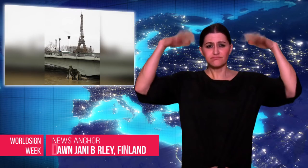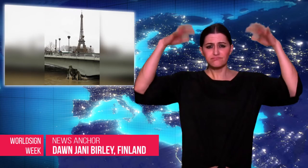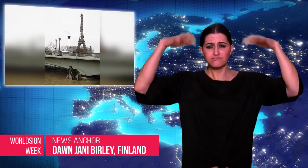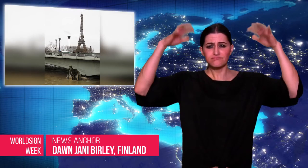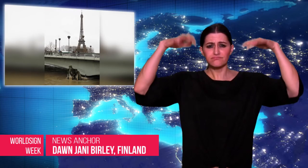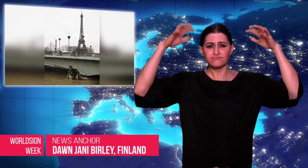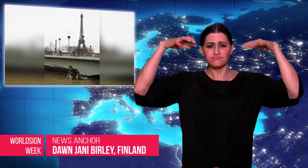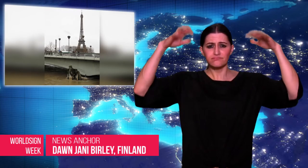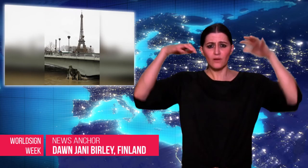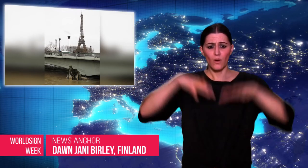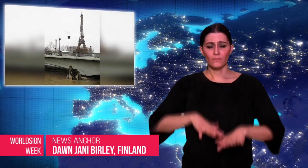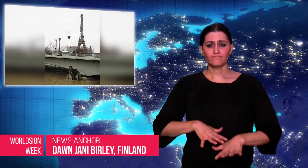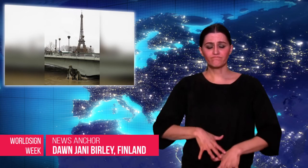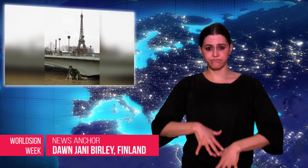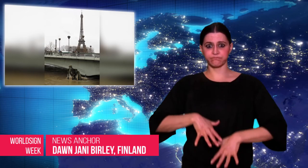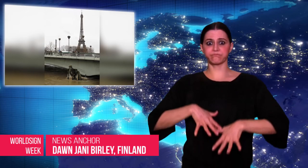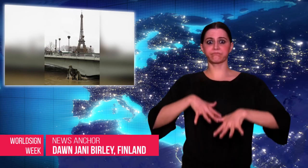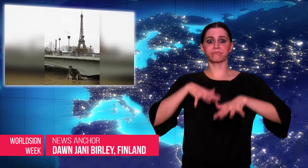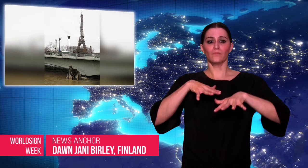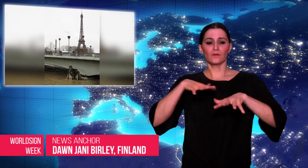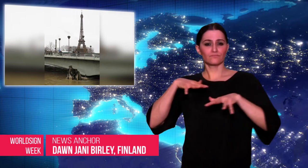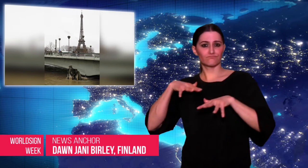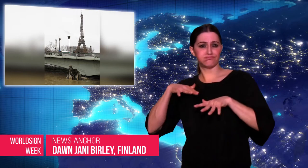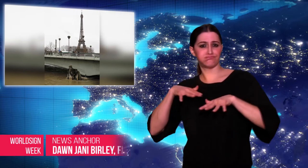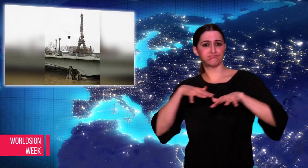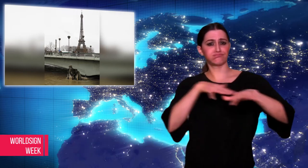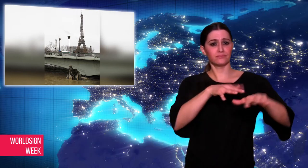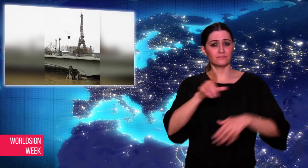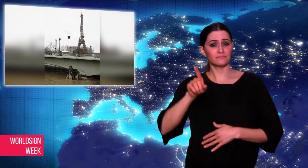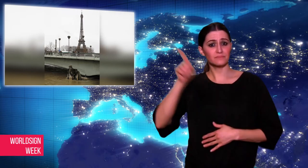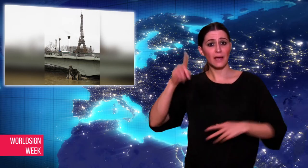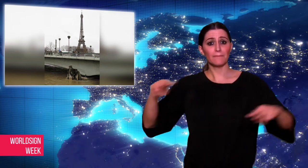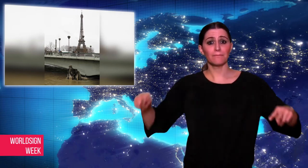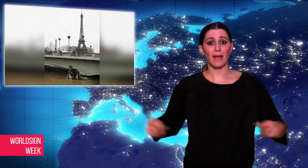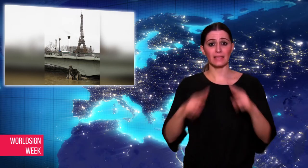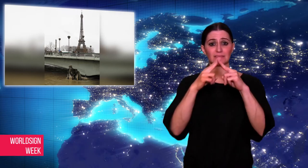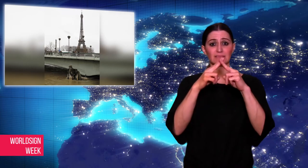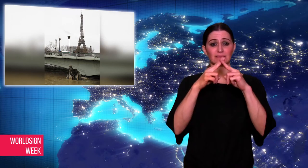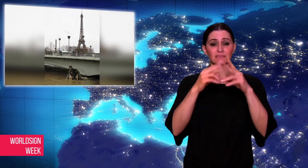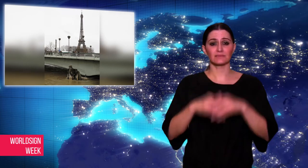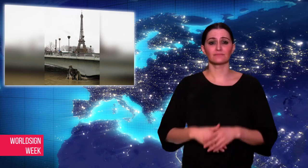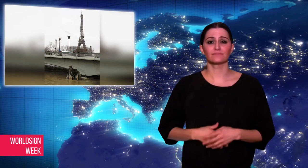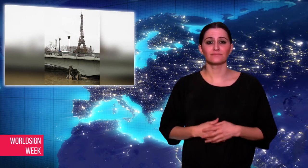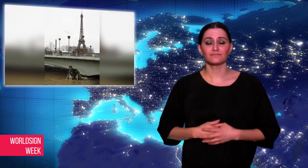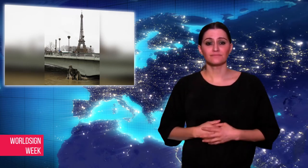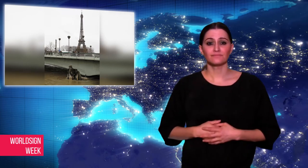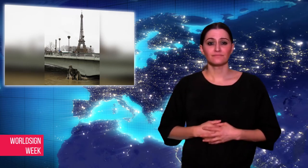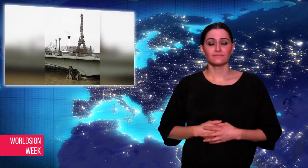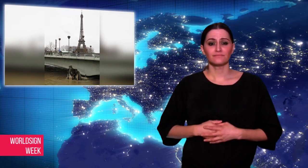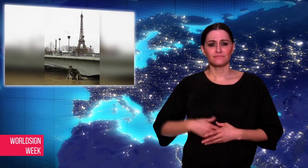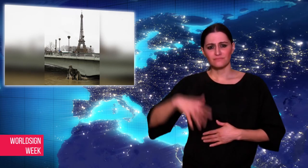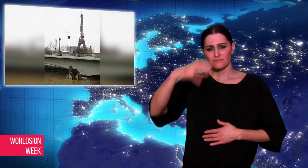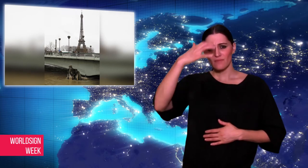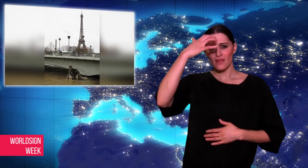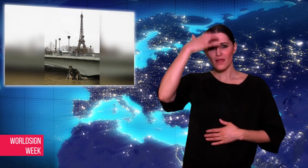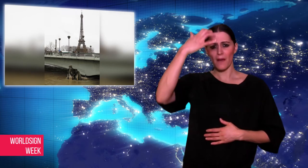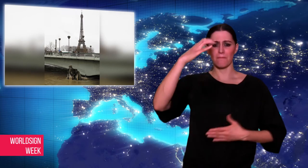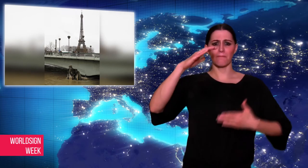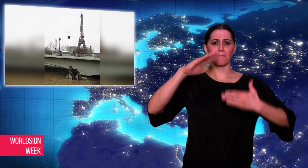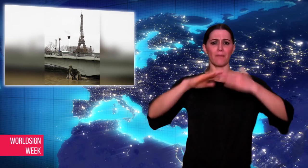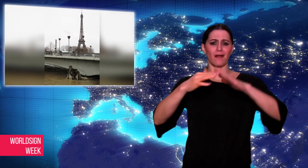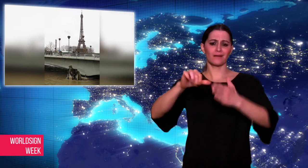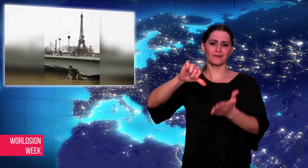Dawn: Flooding in Paris